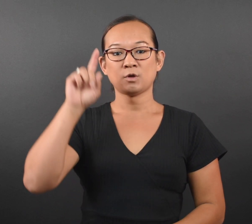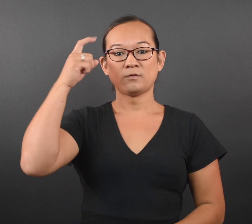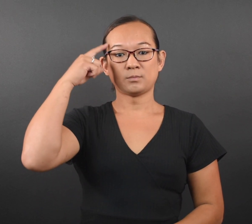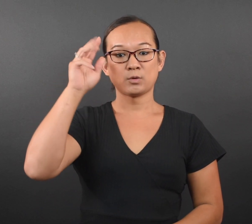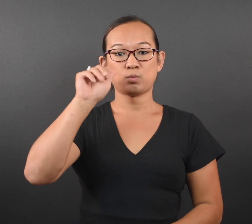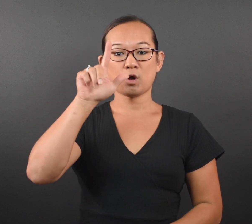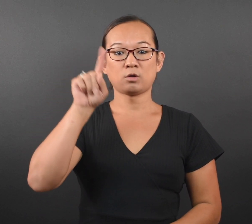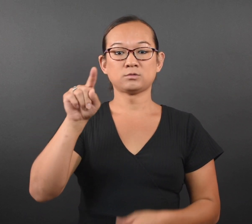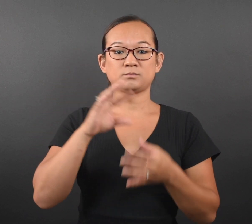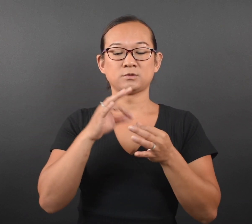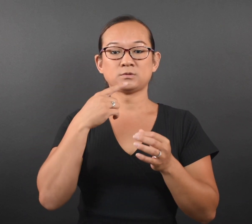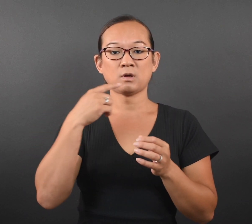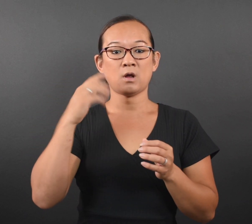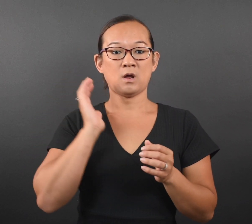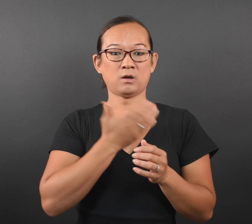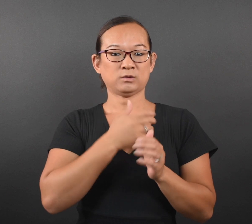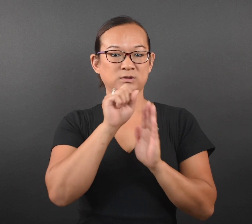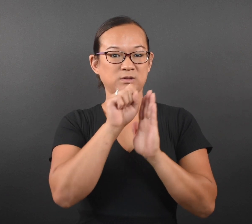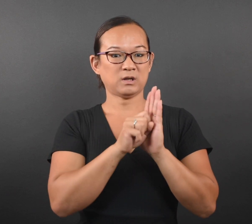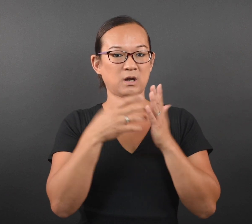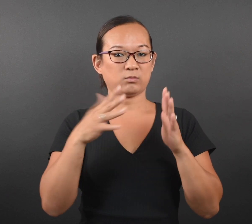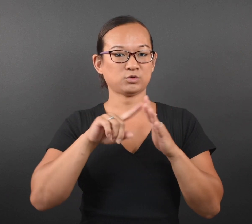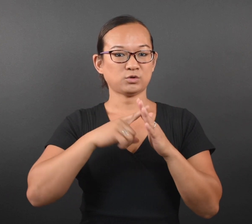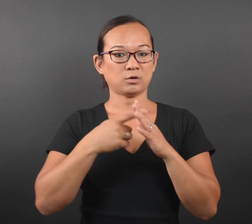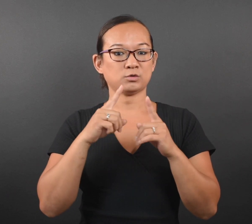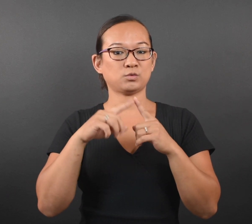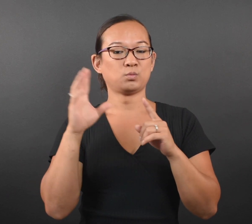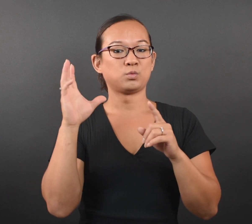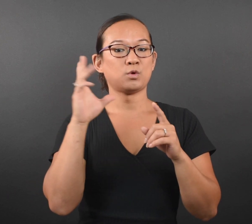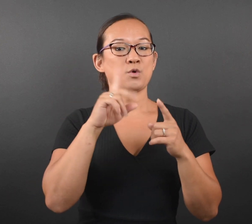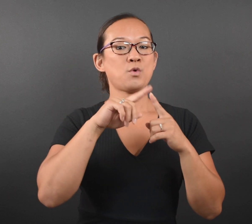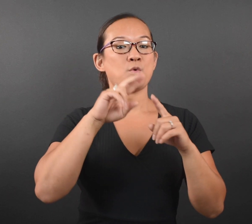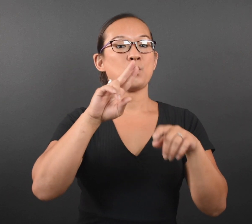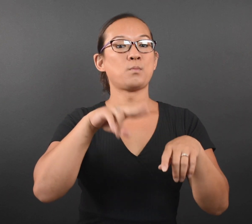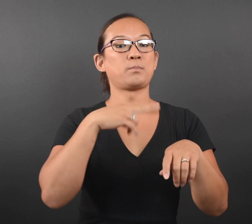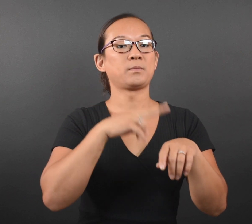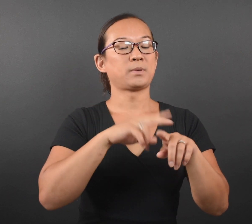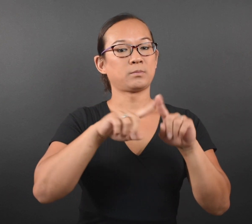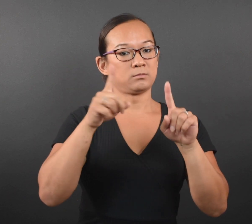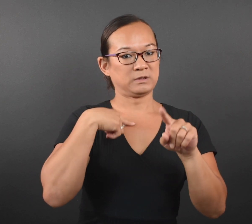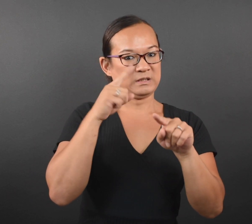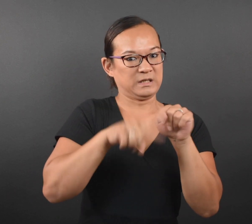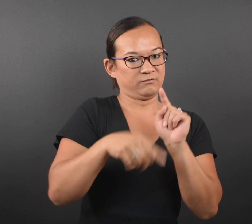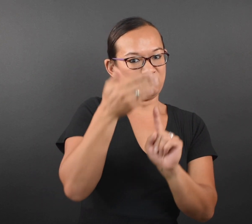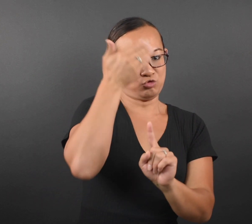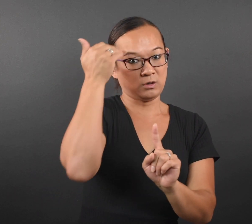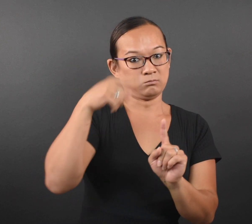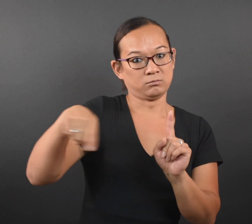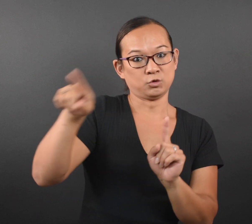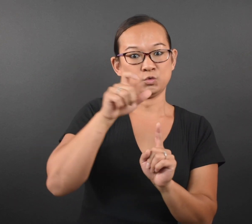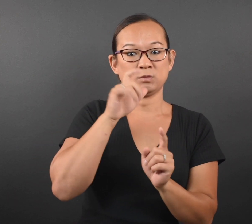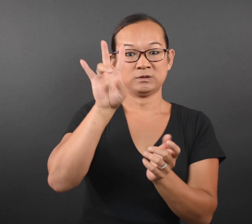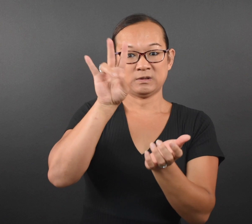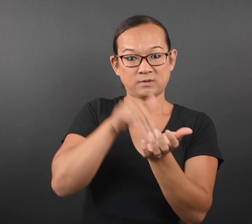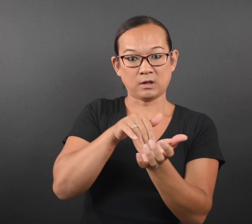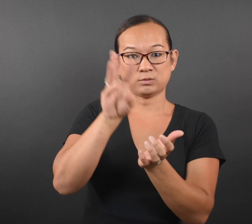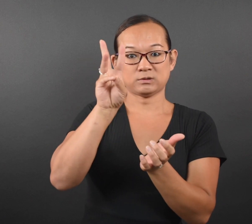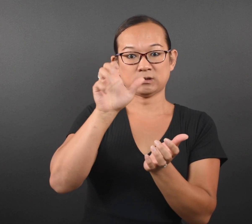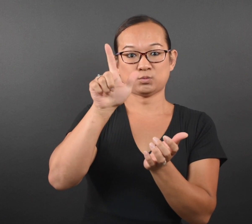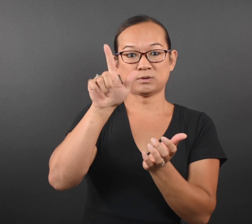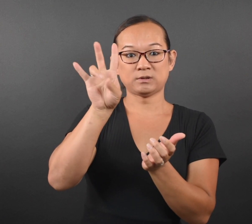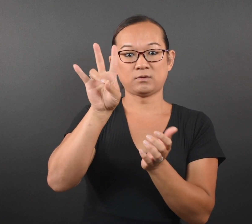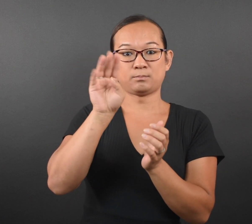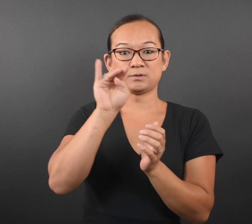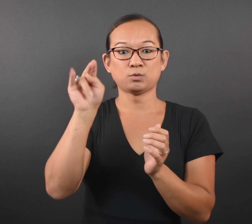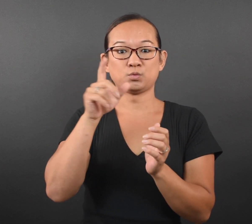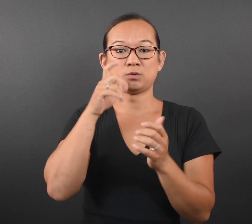“As our state starts to return to normal, we cannot forget about the 7,627 Minnesotans who died